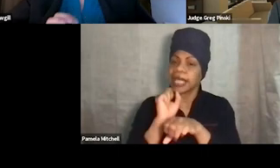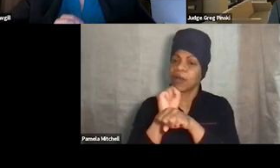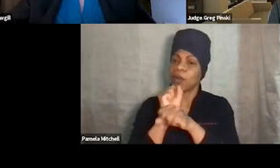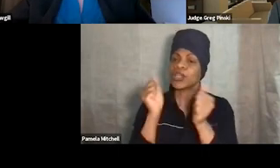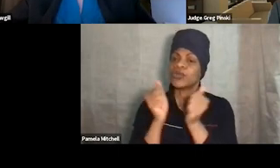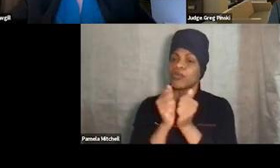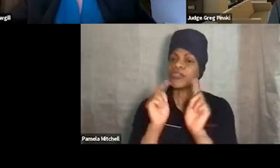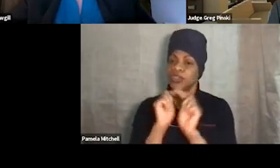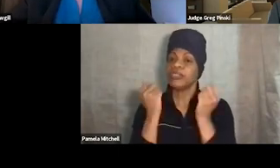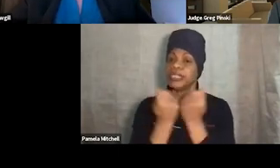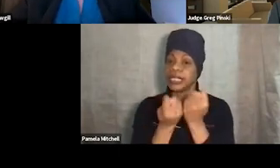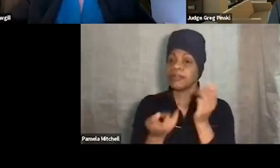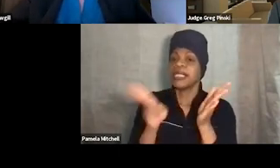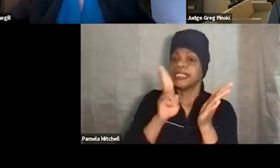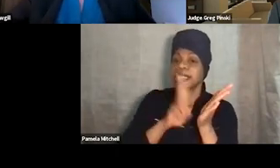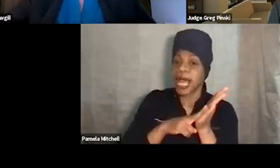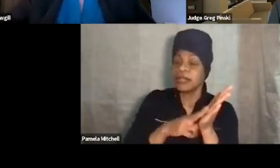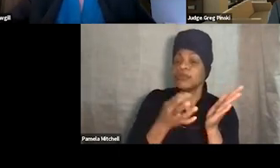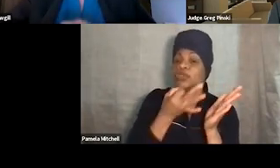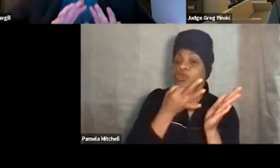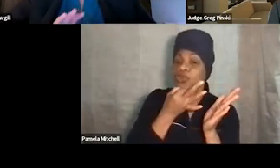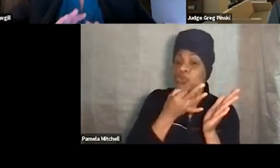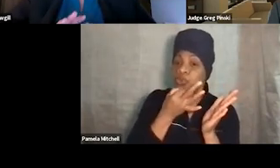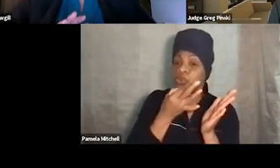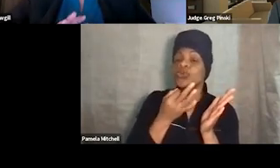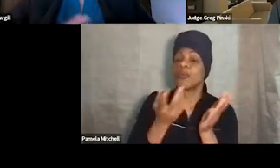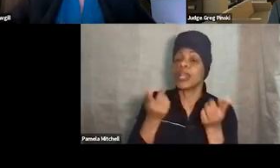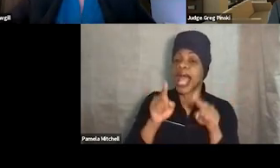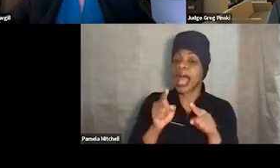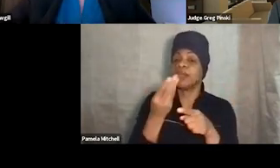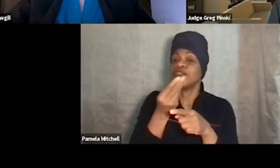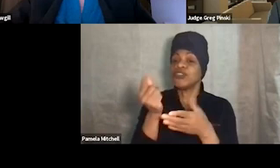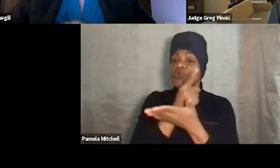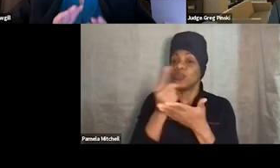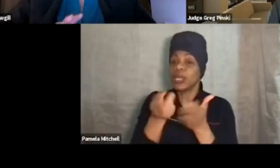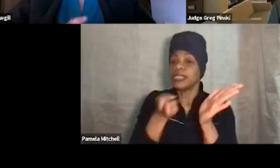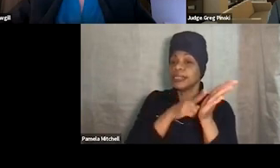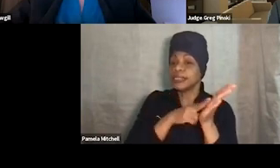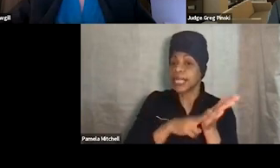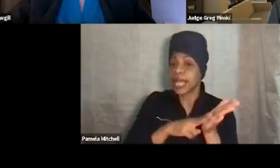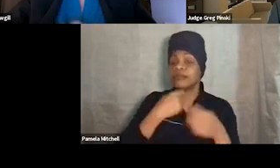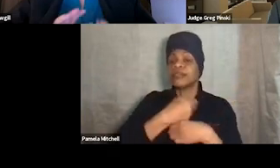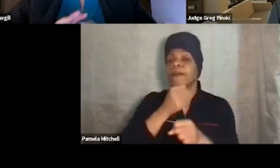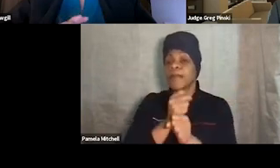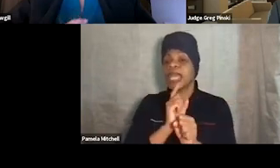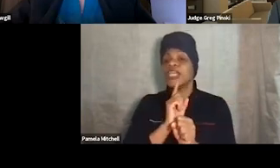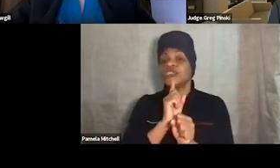Sign up for that will be coming out in the next few weeks. So make sure you're on the All Rise listserv, sign up for that so that you'll get notified